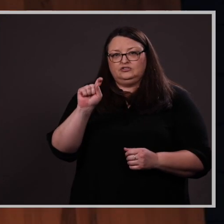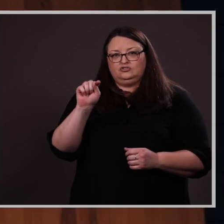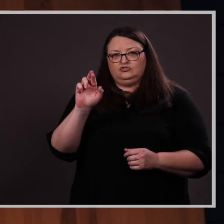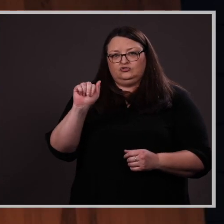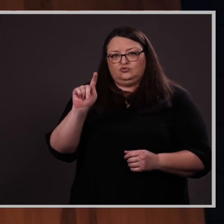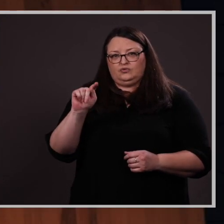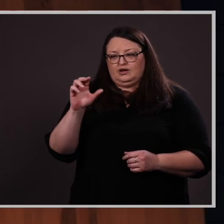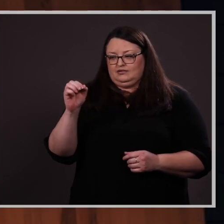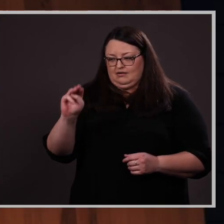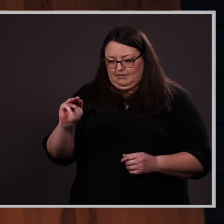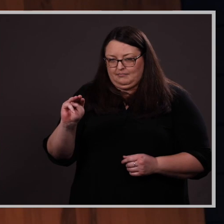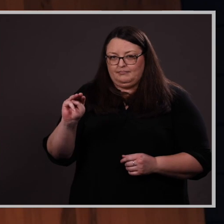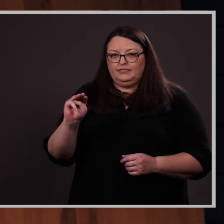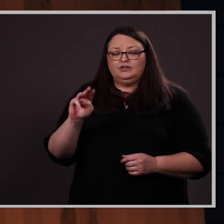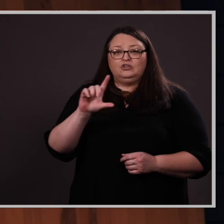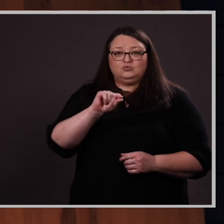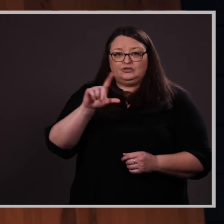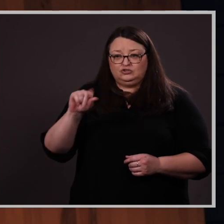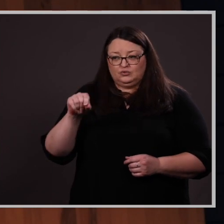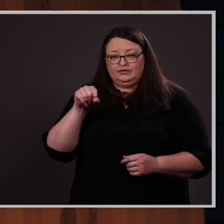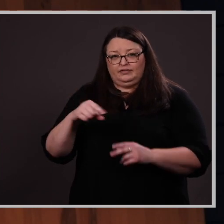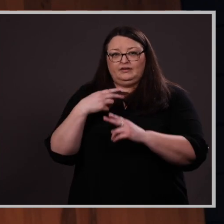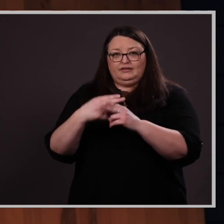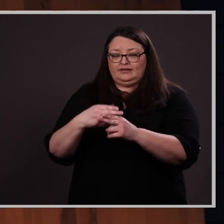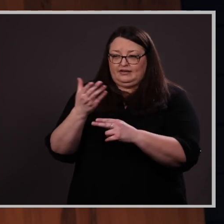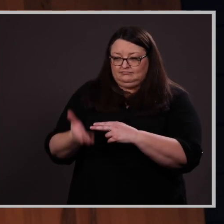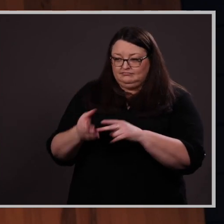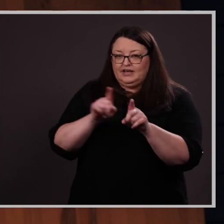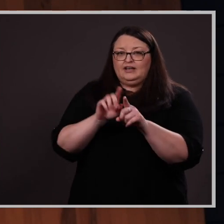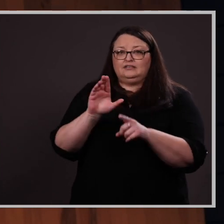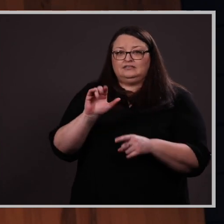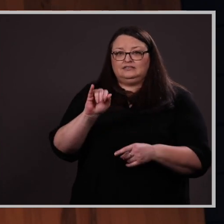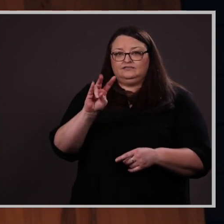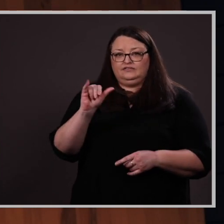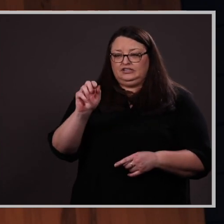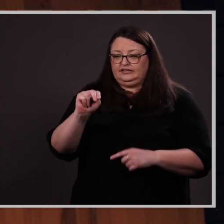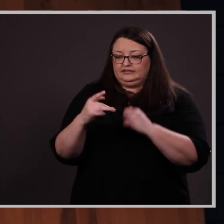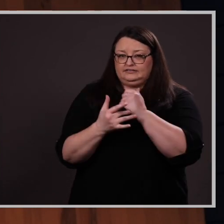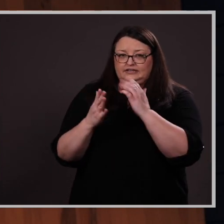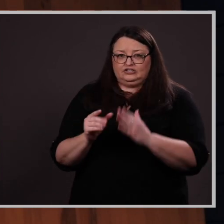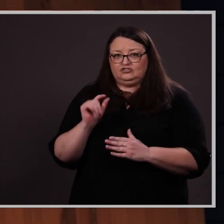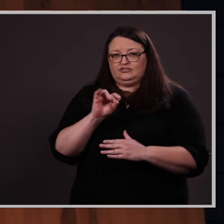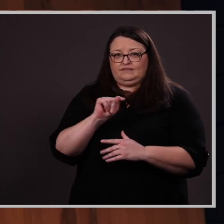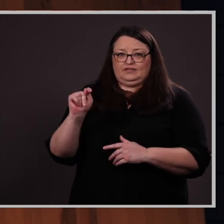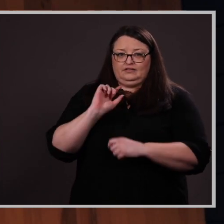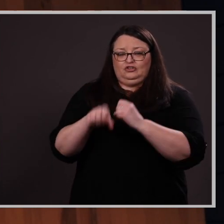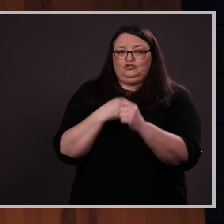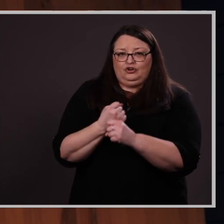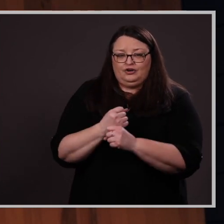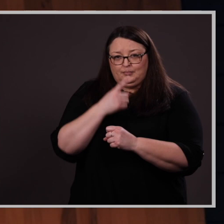In 2020, USSTRATCOM named Katie as the Civilian Technician of the Year based on her hard work,